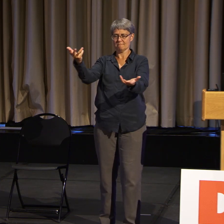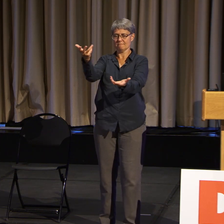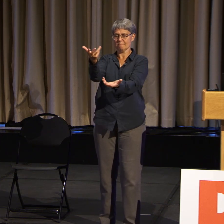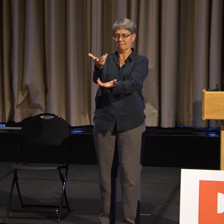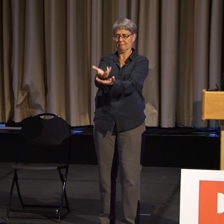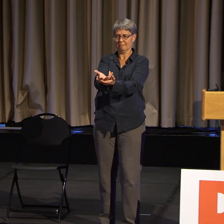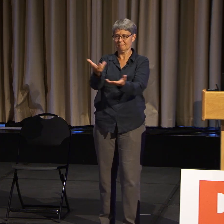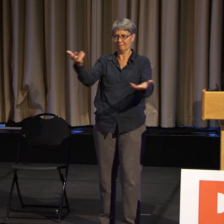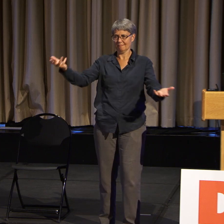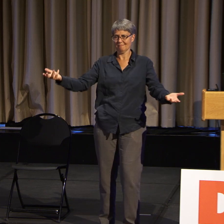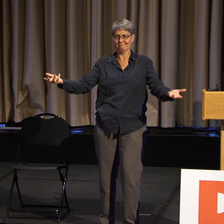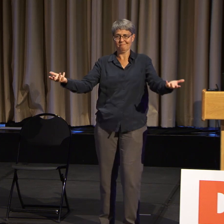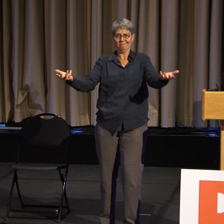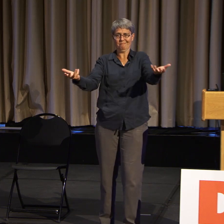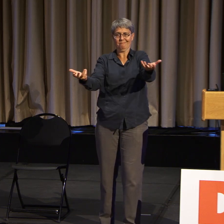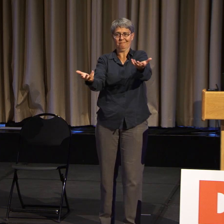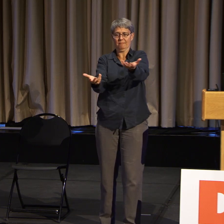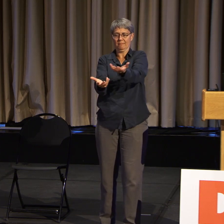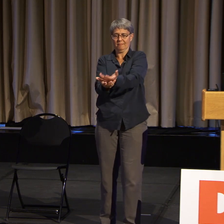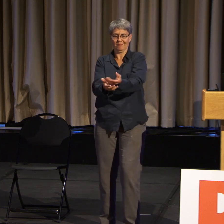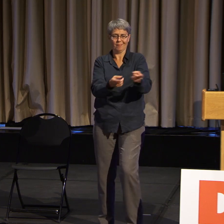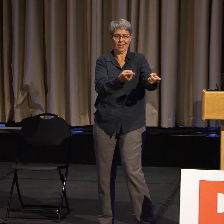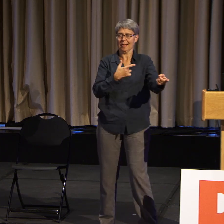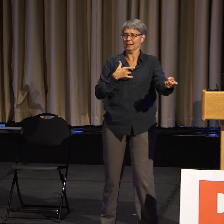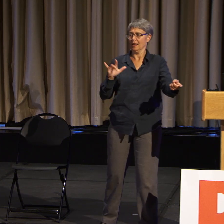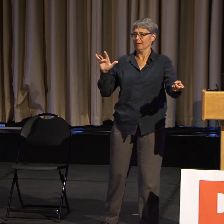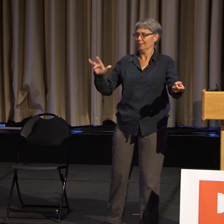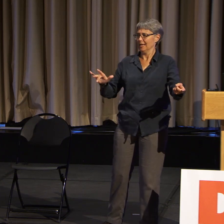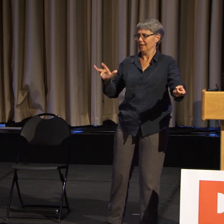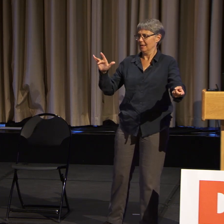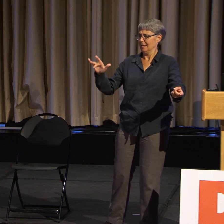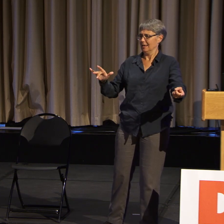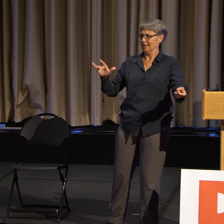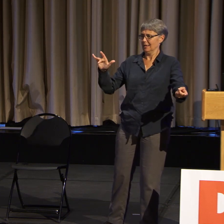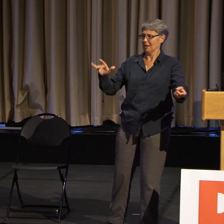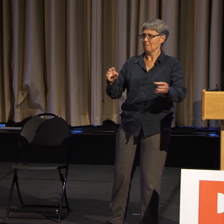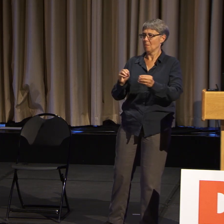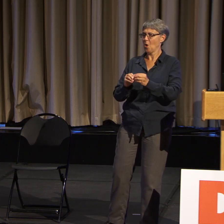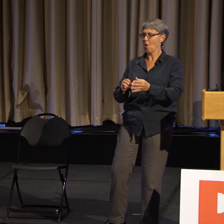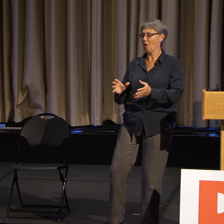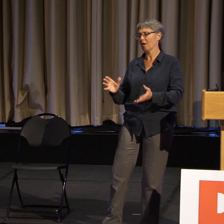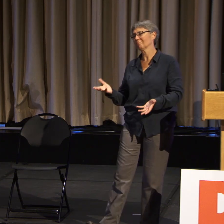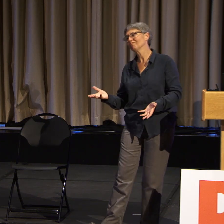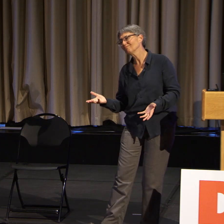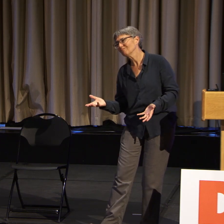because what I tend to run into is a lot of people who are willing to kind of talk the talk